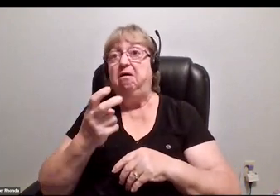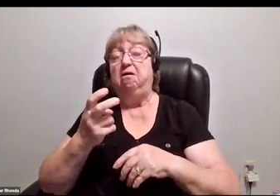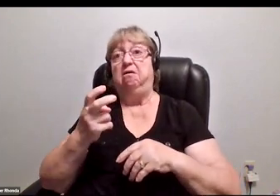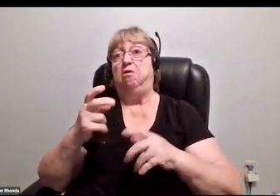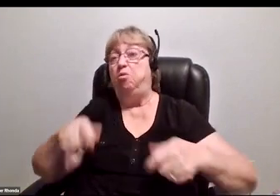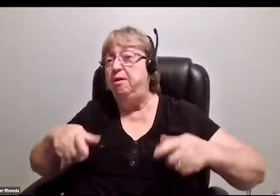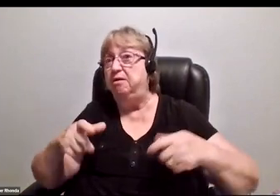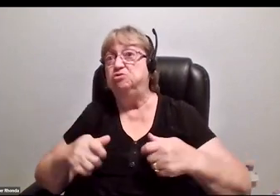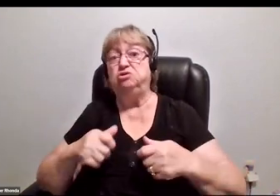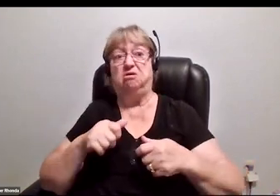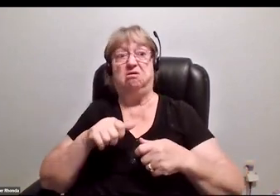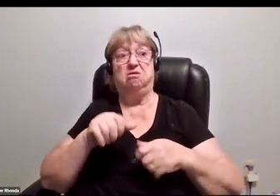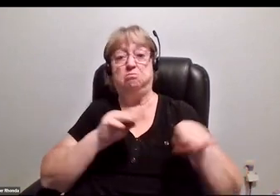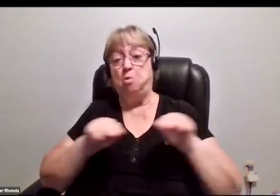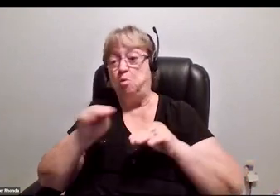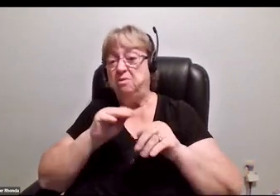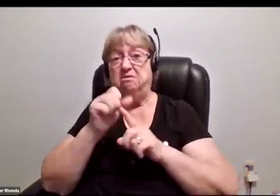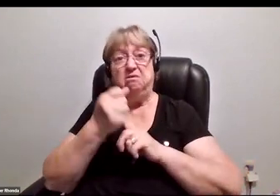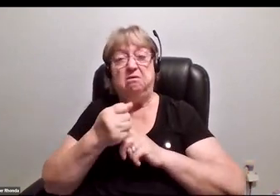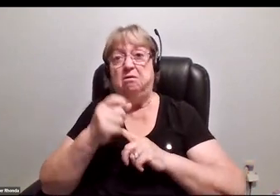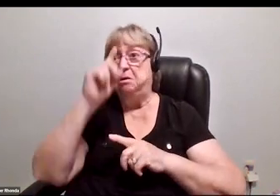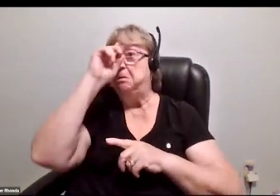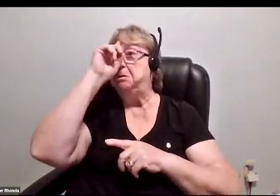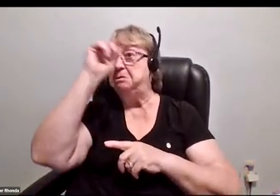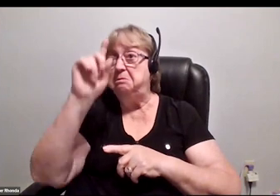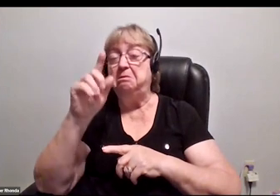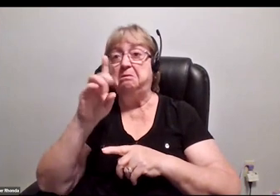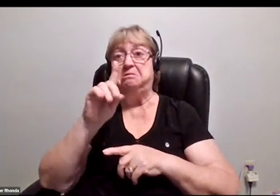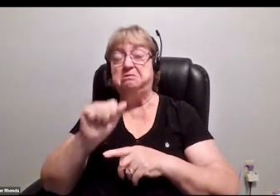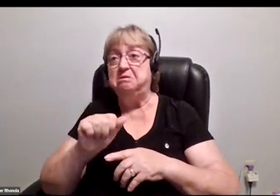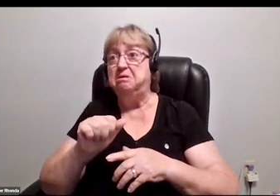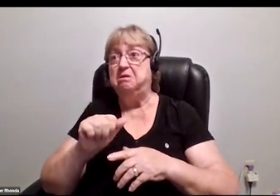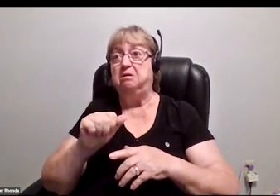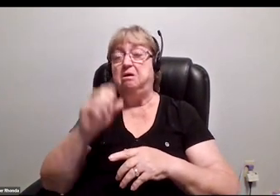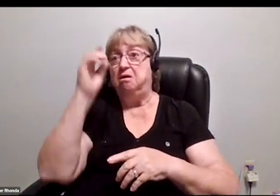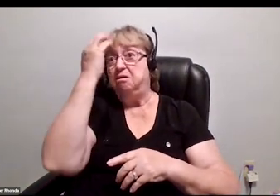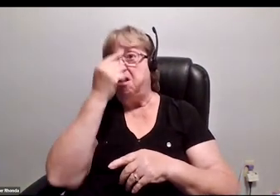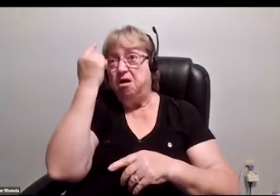Folks with intellectual disabilities. Folks with cognitive disabilities like dyslexia.